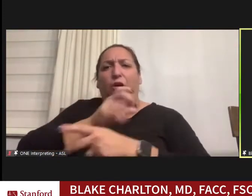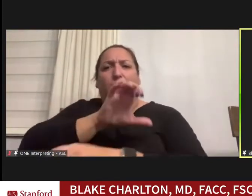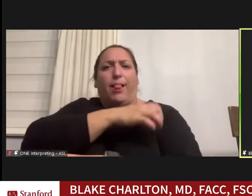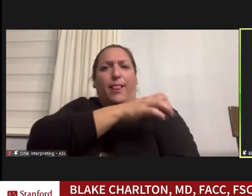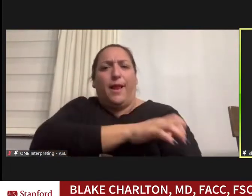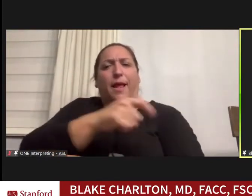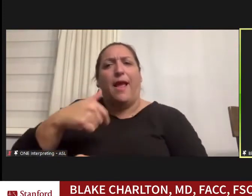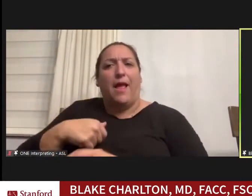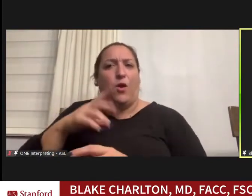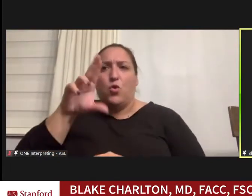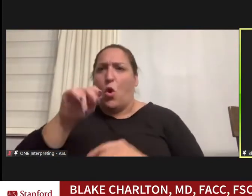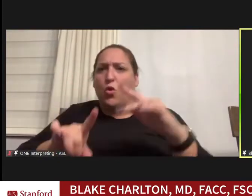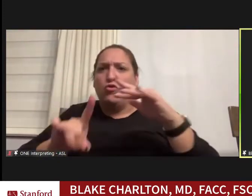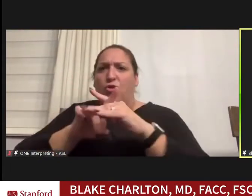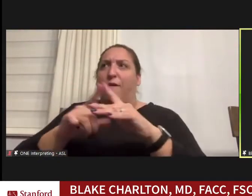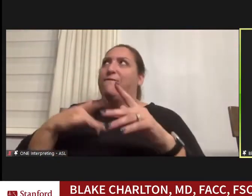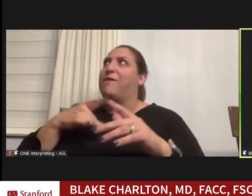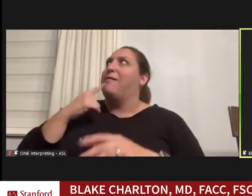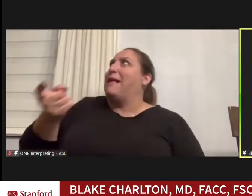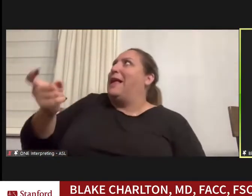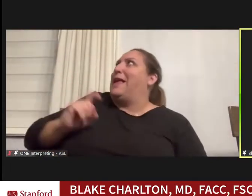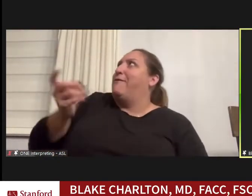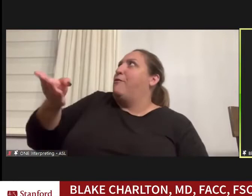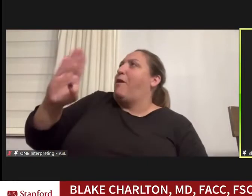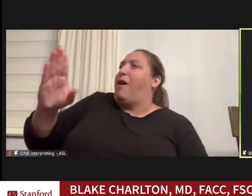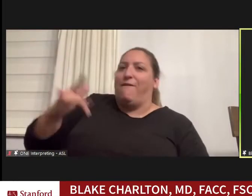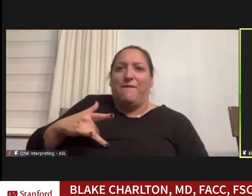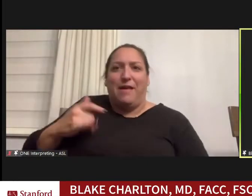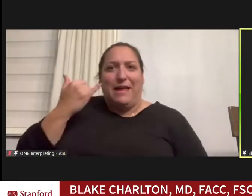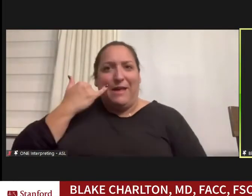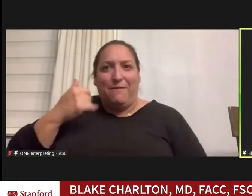that fell like a gift from God because maybe I wouldn't be 90 minutes late for the next patient.